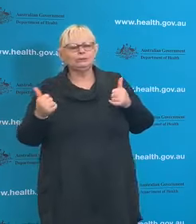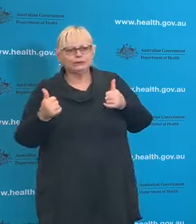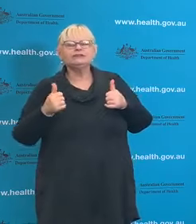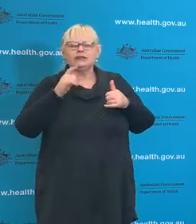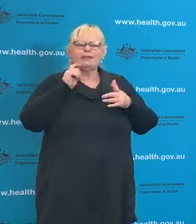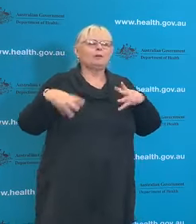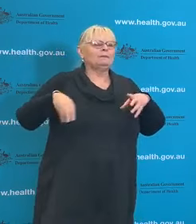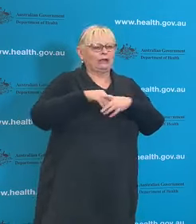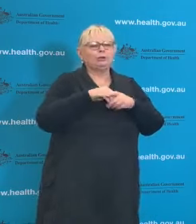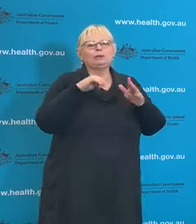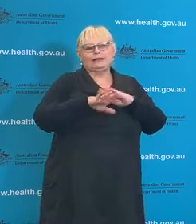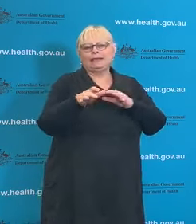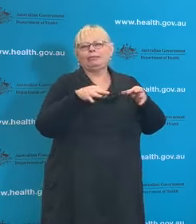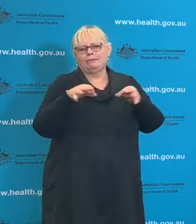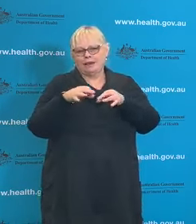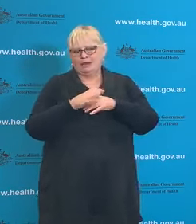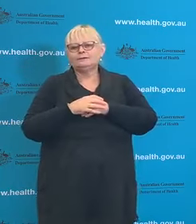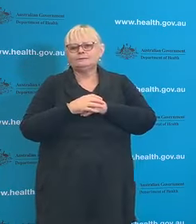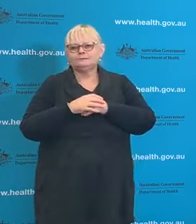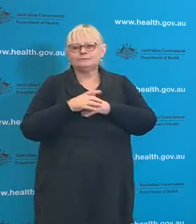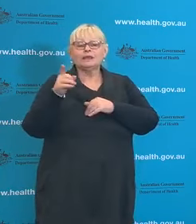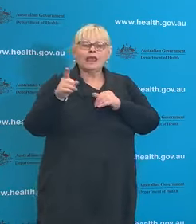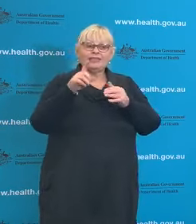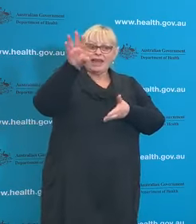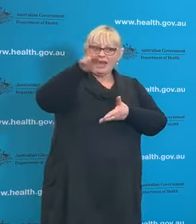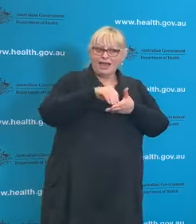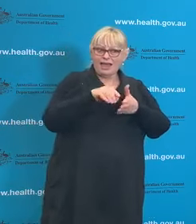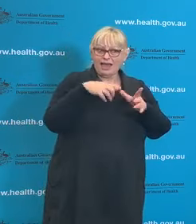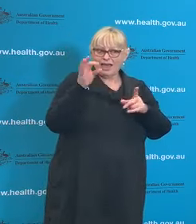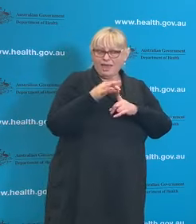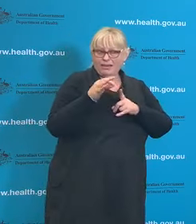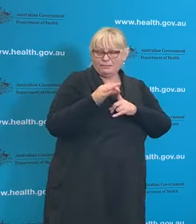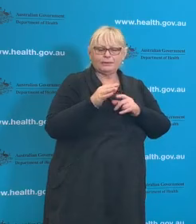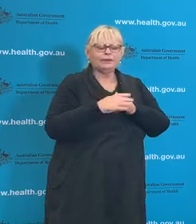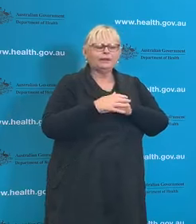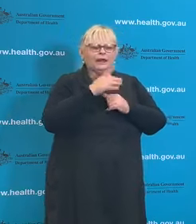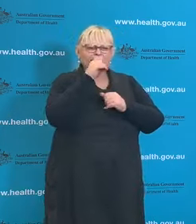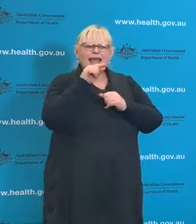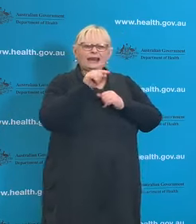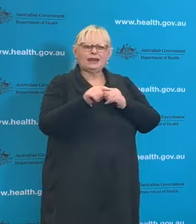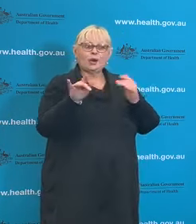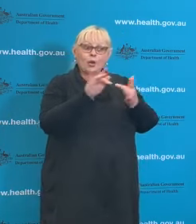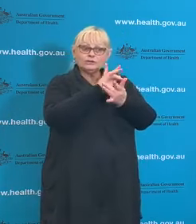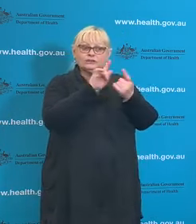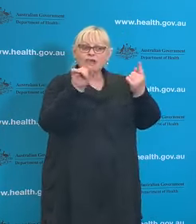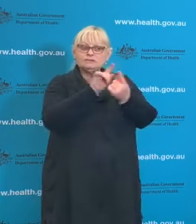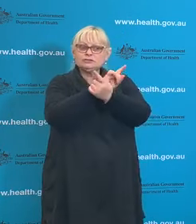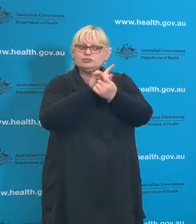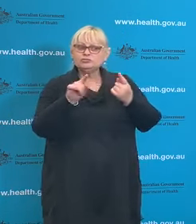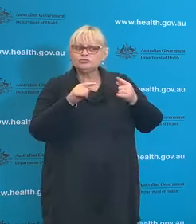In regards to the app, is contact tracing working? As far as you're aware?